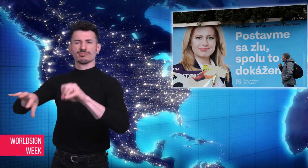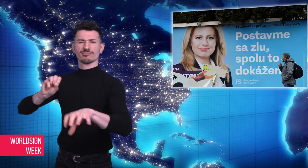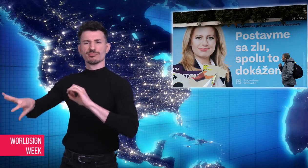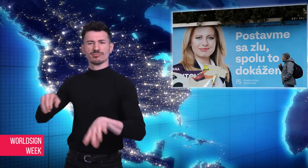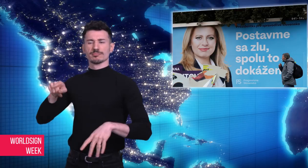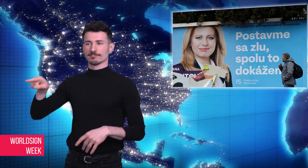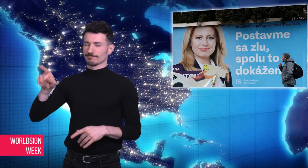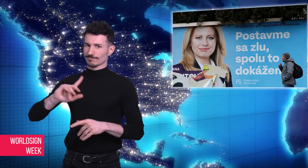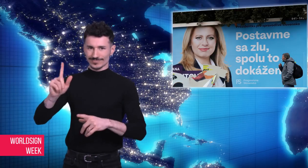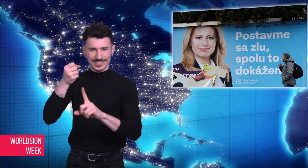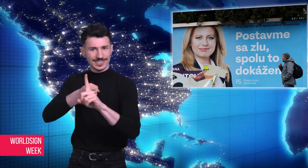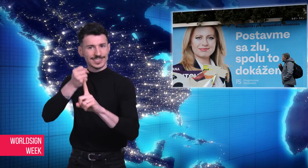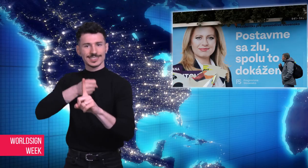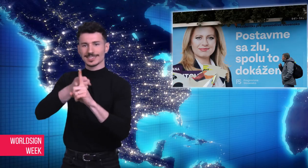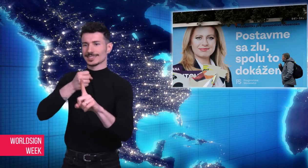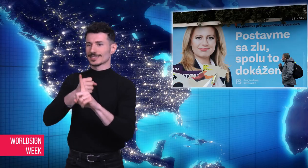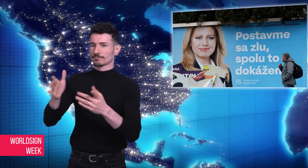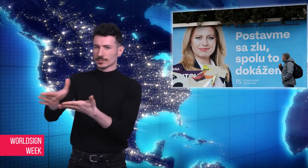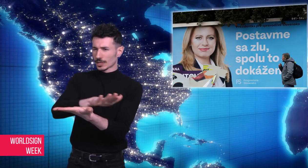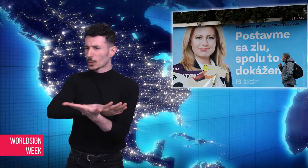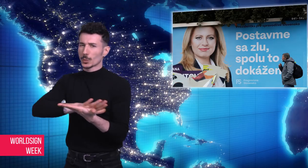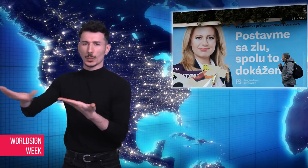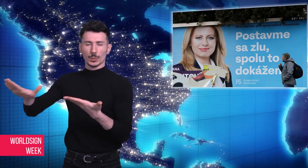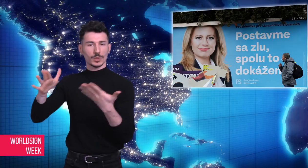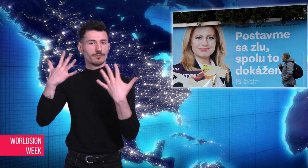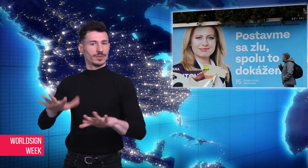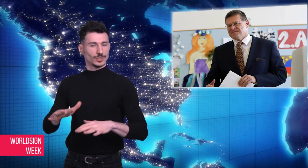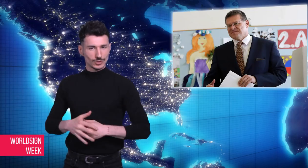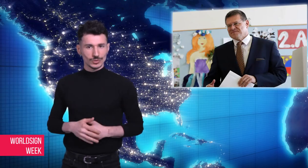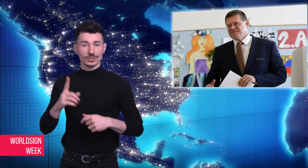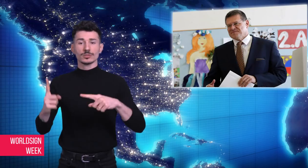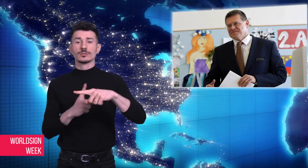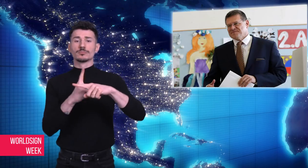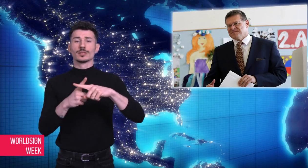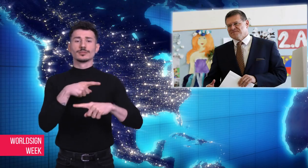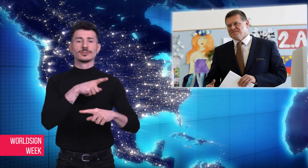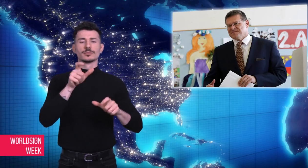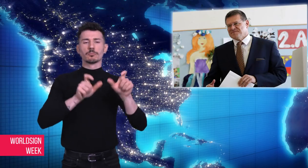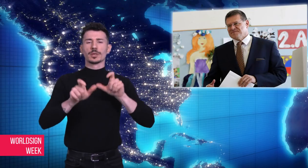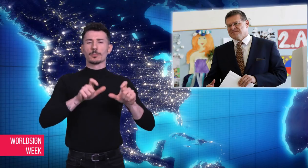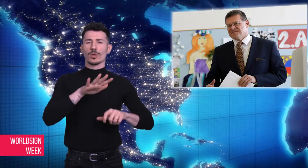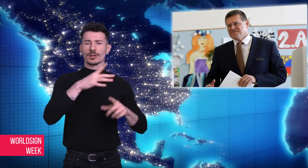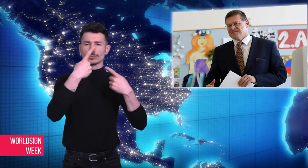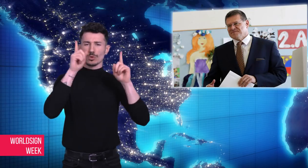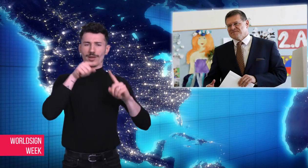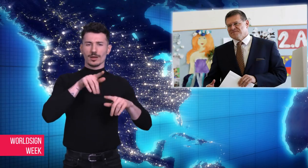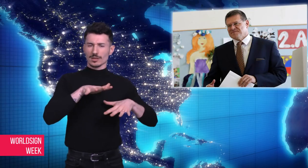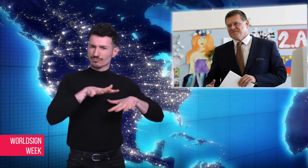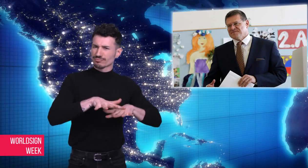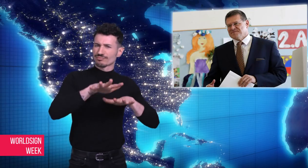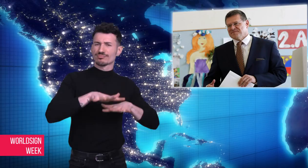against toxic waste dumping at her local hometown. She was also